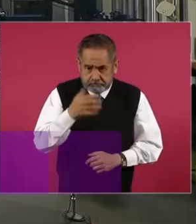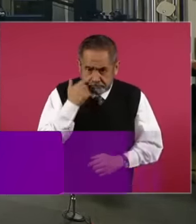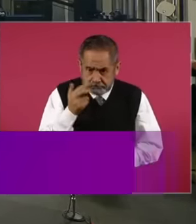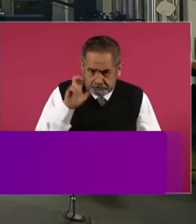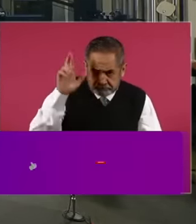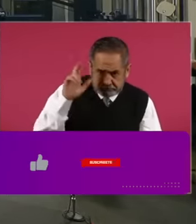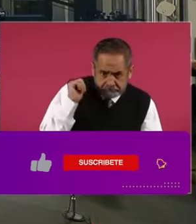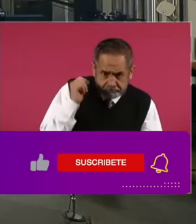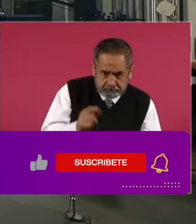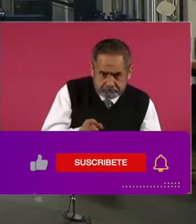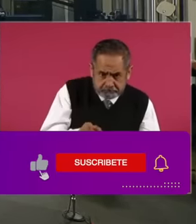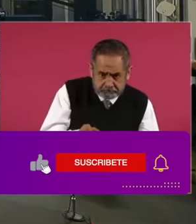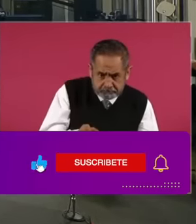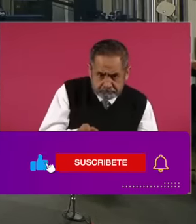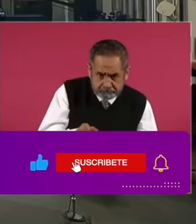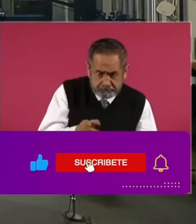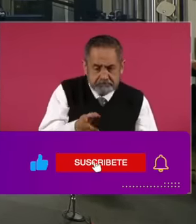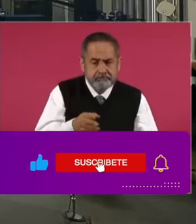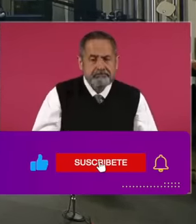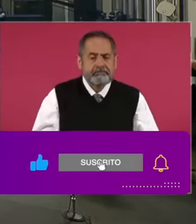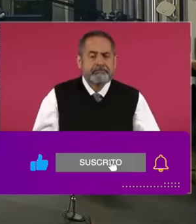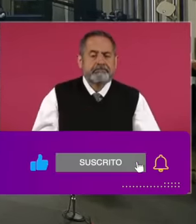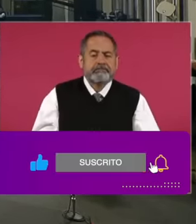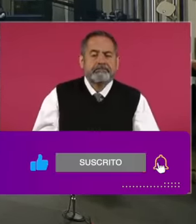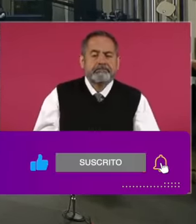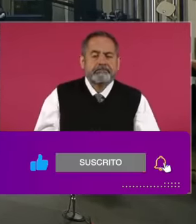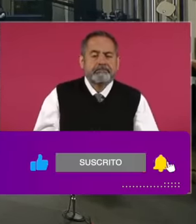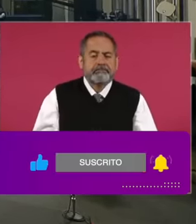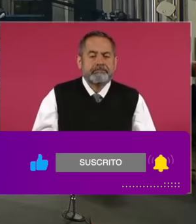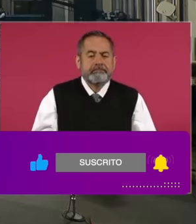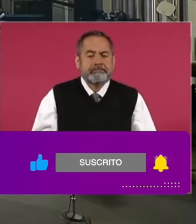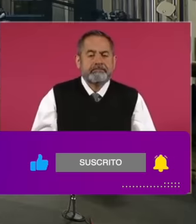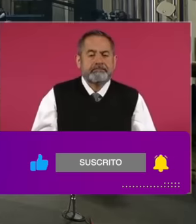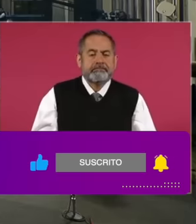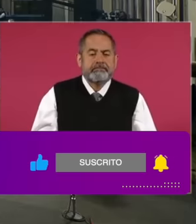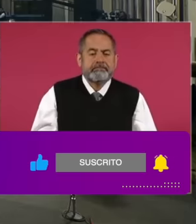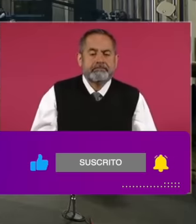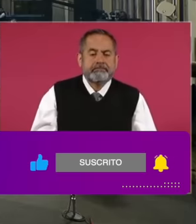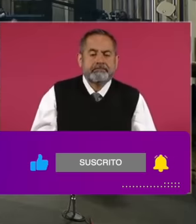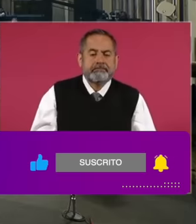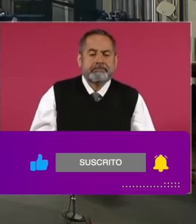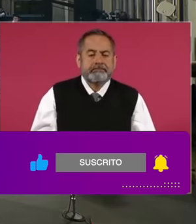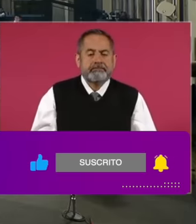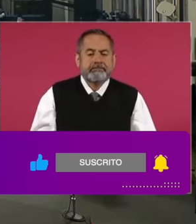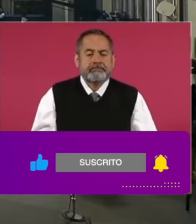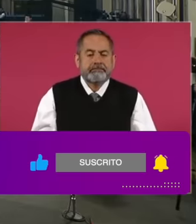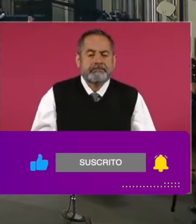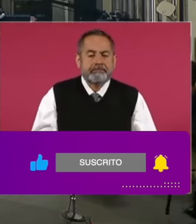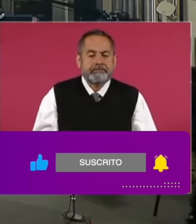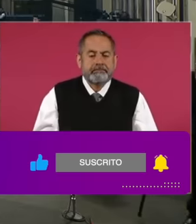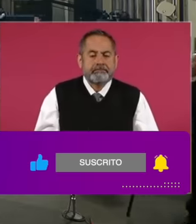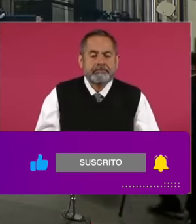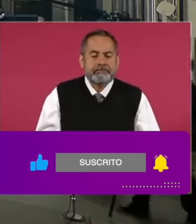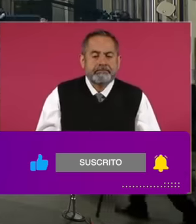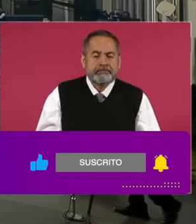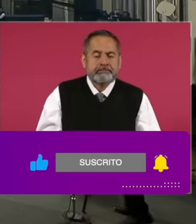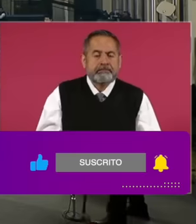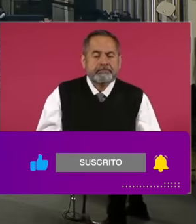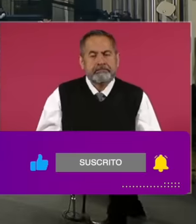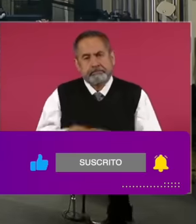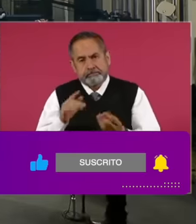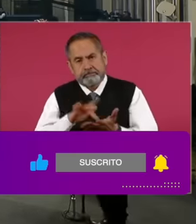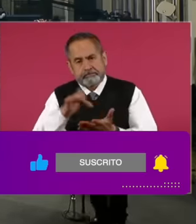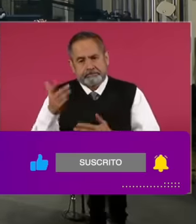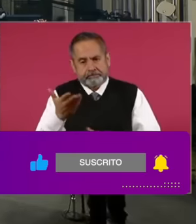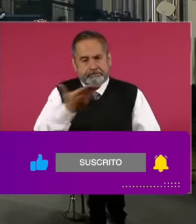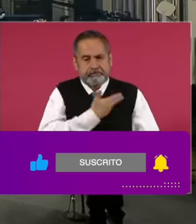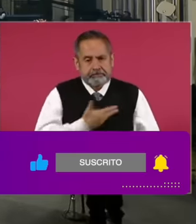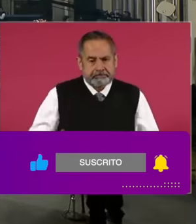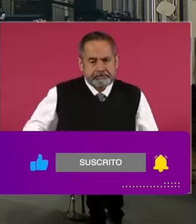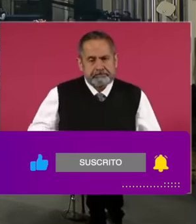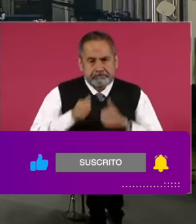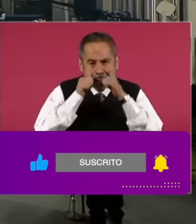yes thank you eh First of all Thank you very much president for attending to the request that no